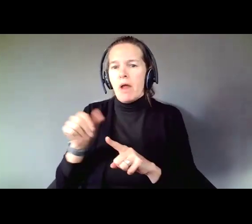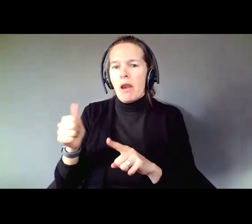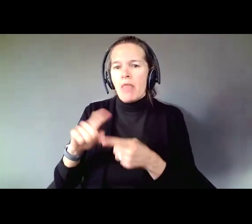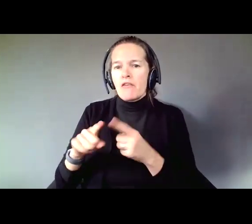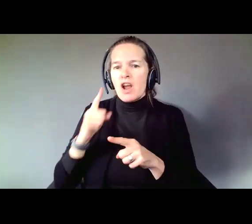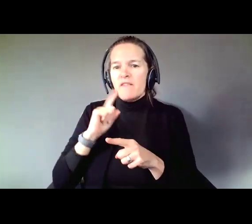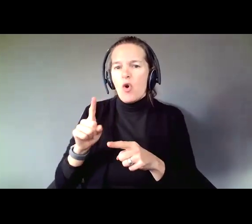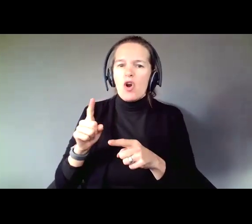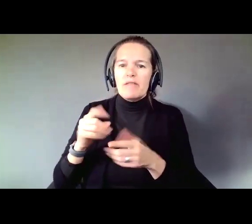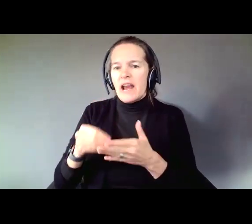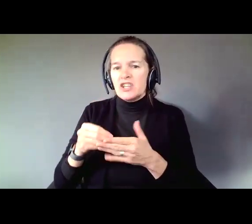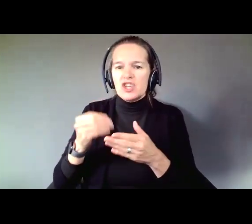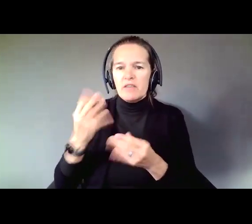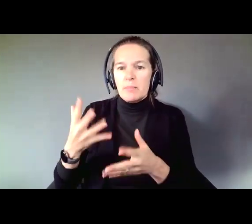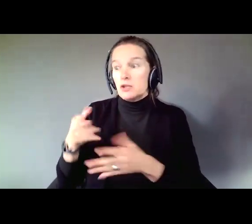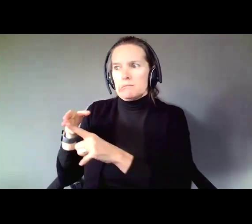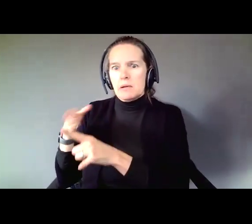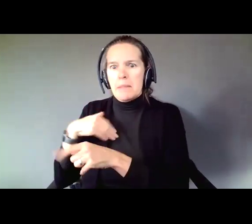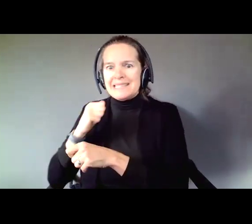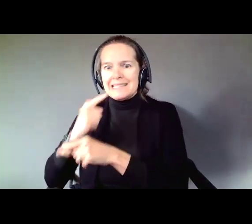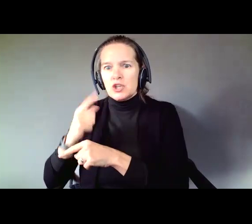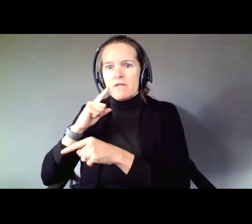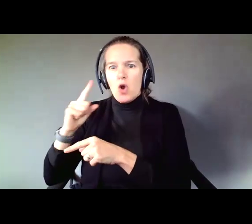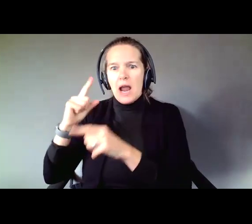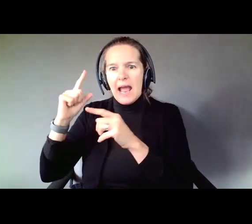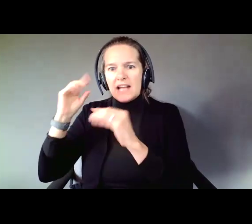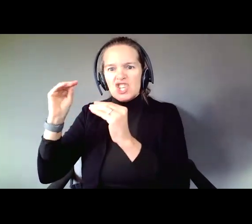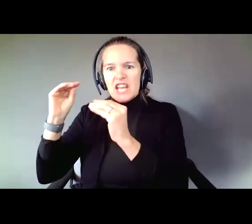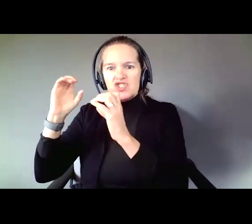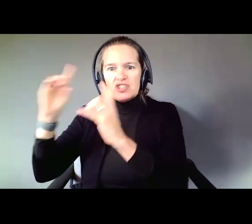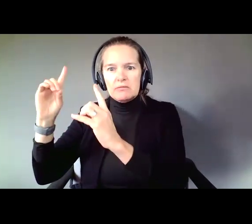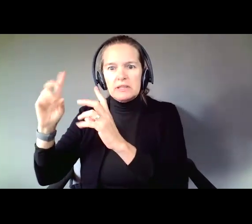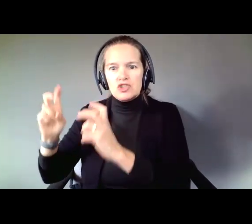I go to my sister on educational issues, and you can put that into a Power of Attorney, or a support plan